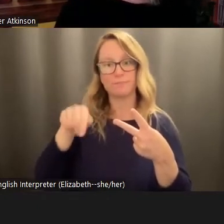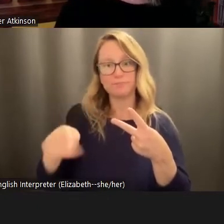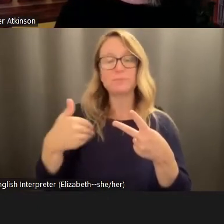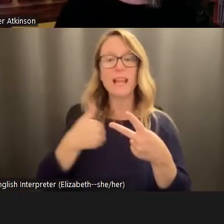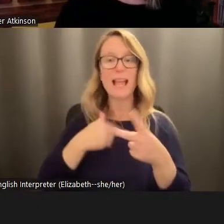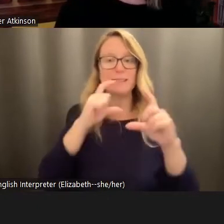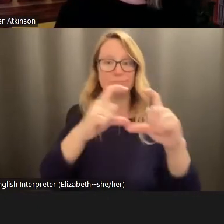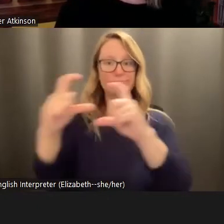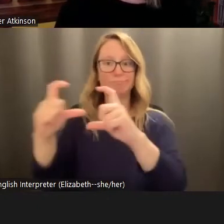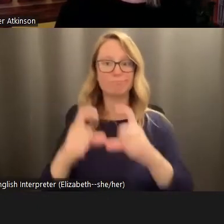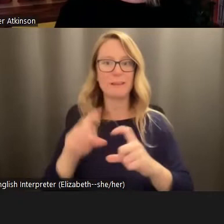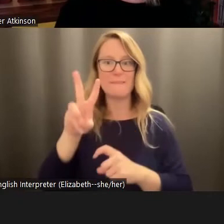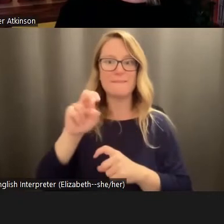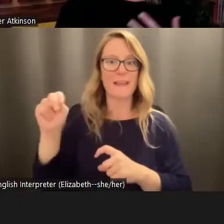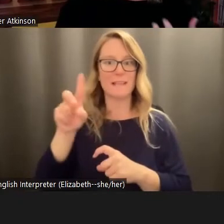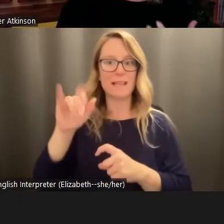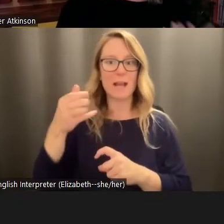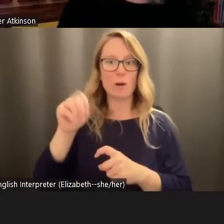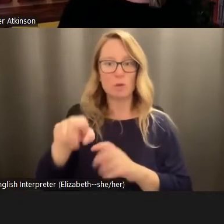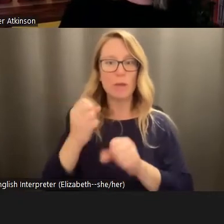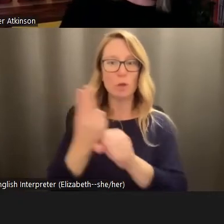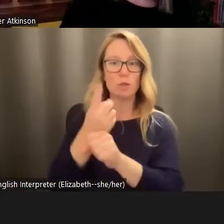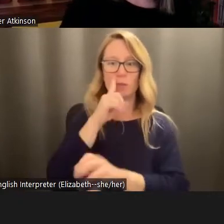use to identify interventions that also make the most sense